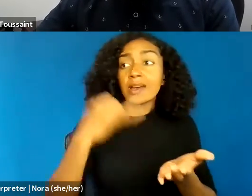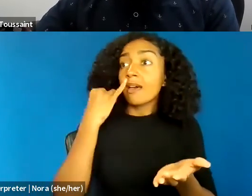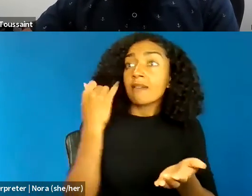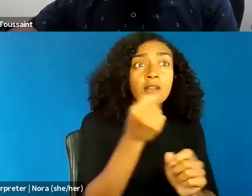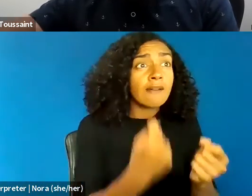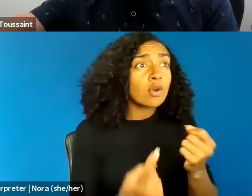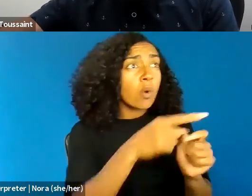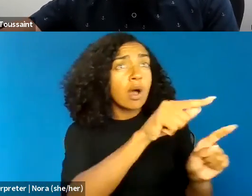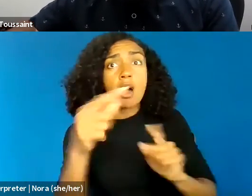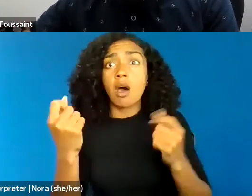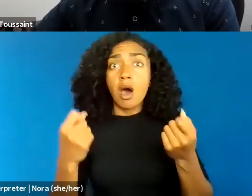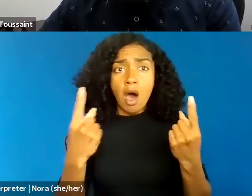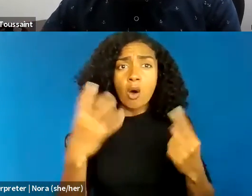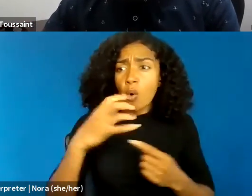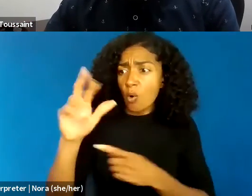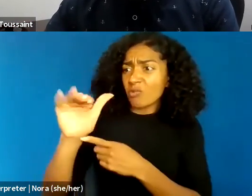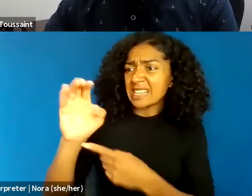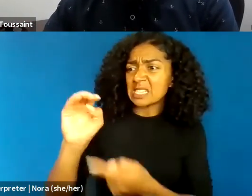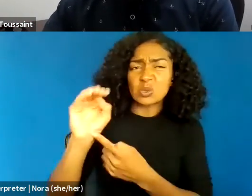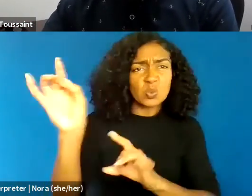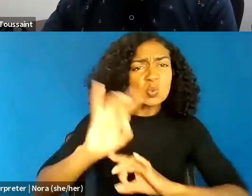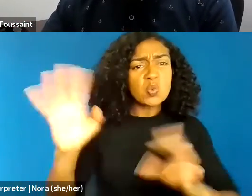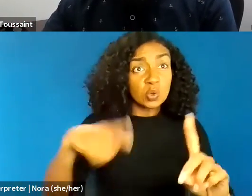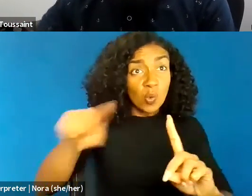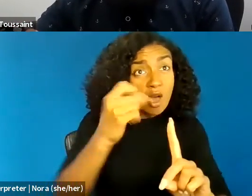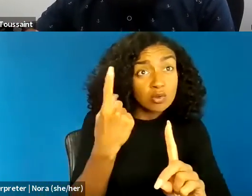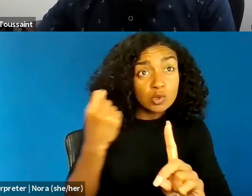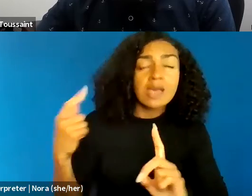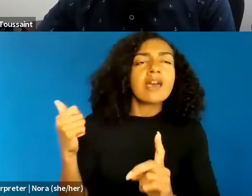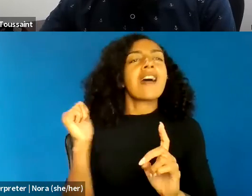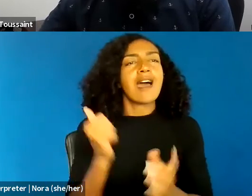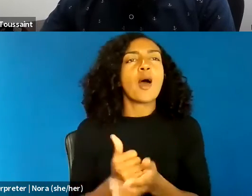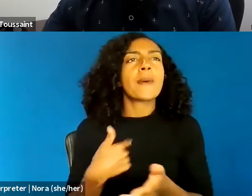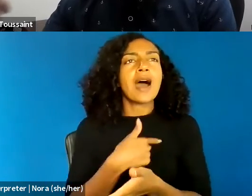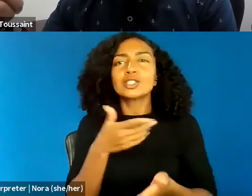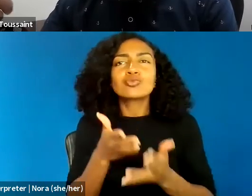we can move past some of the issues that we face. The reason why that falls flat,